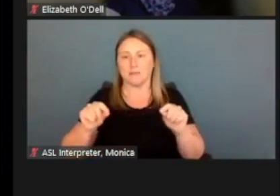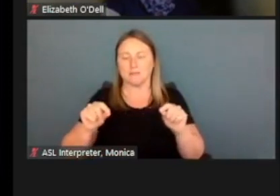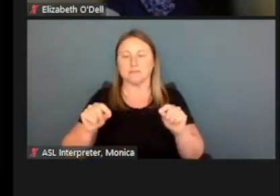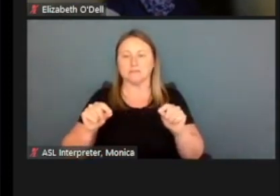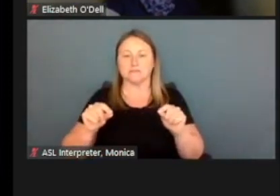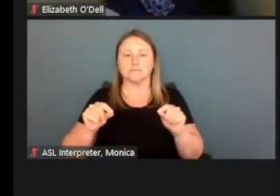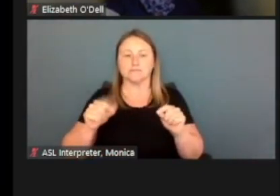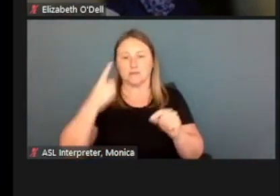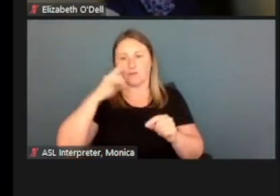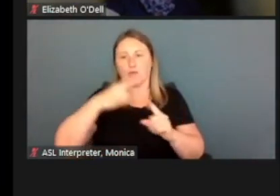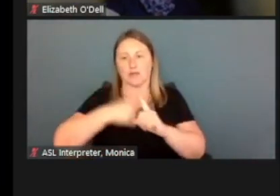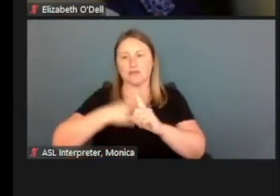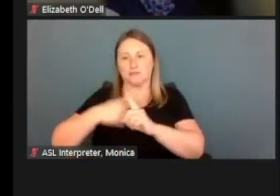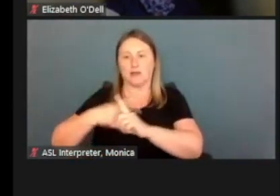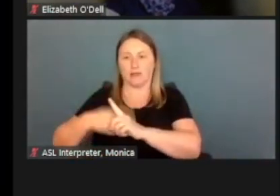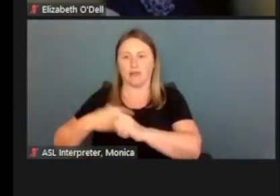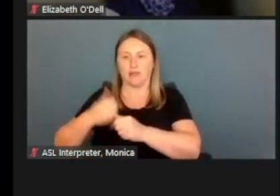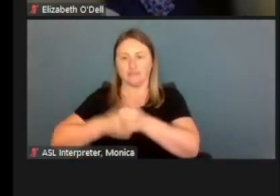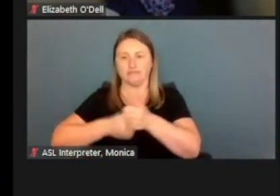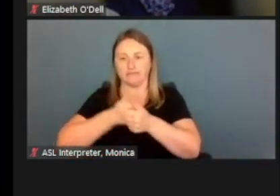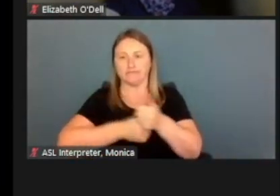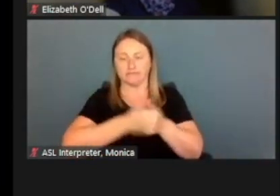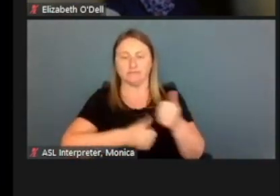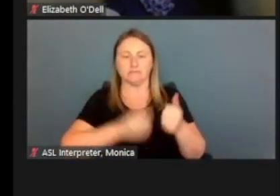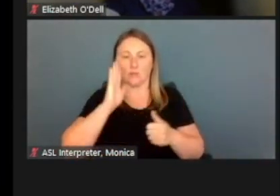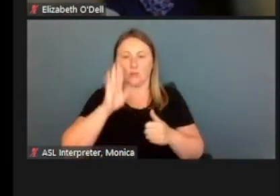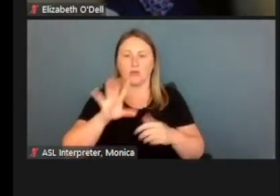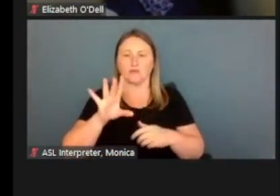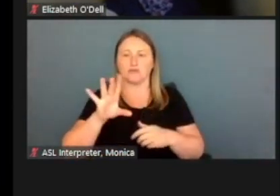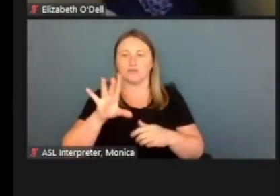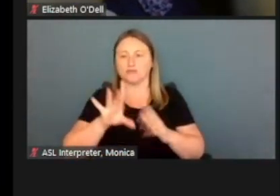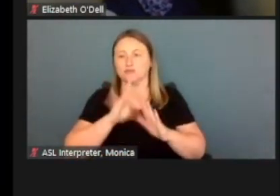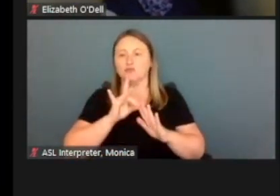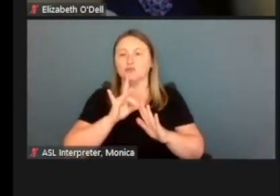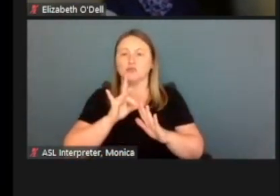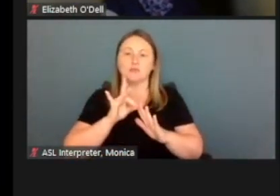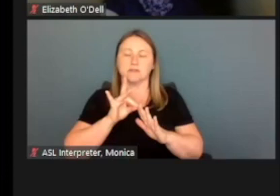and I'm gonna choose a separate pay stub file.